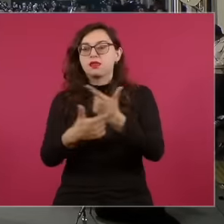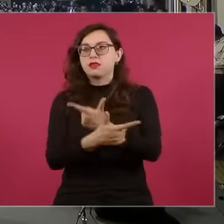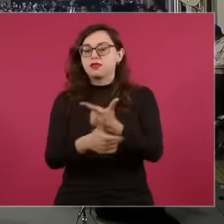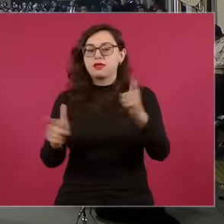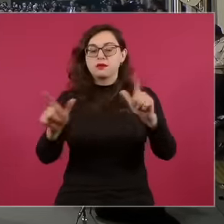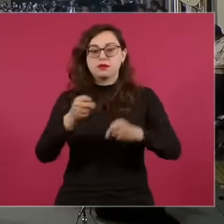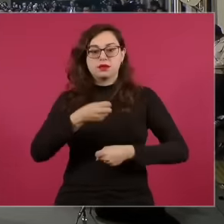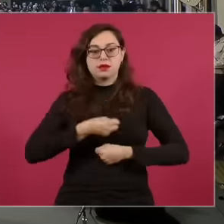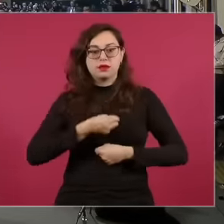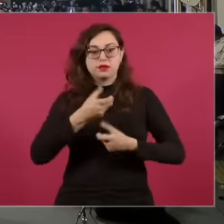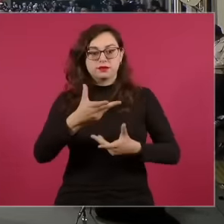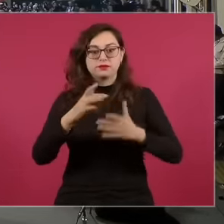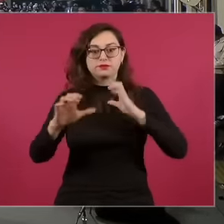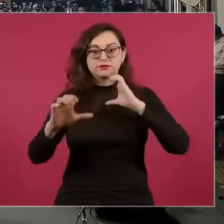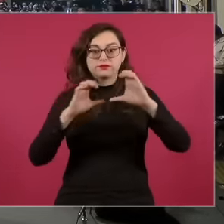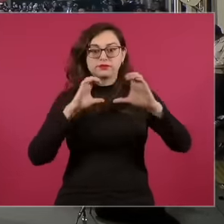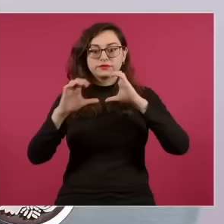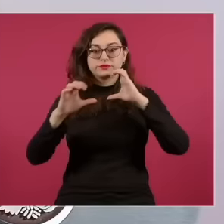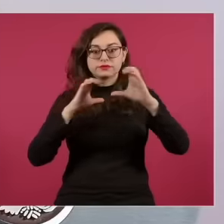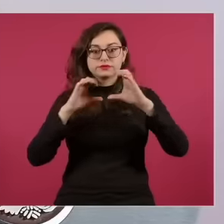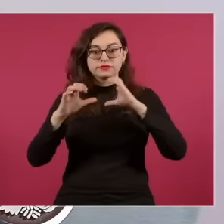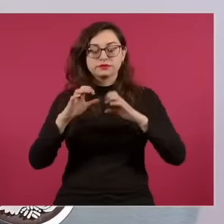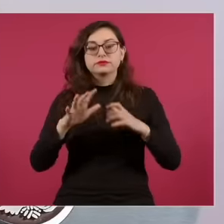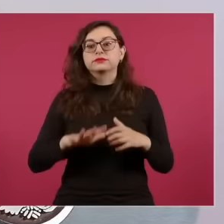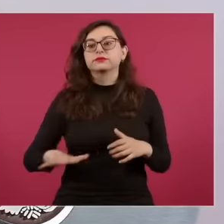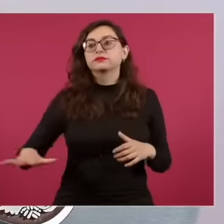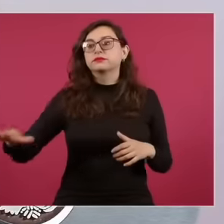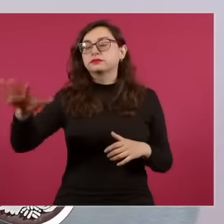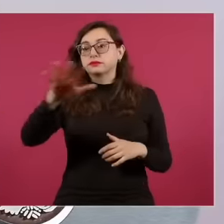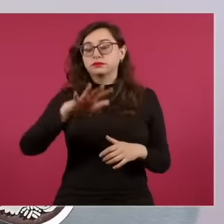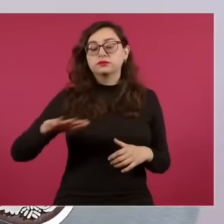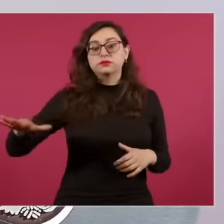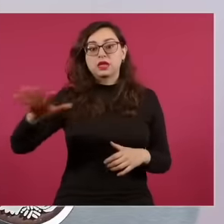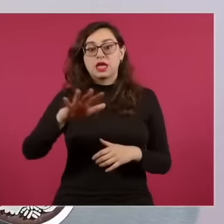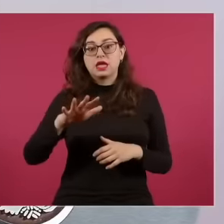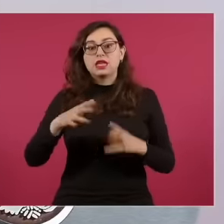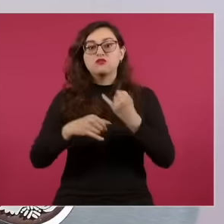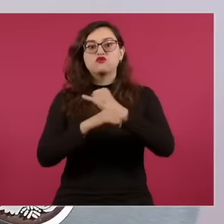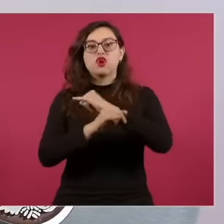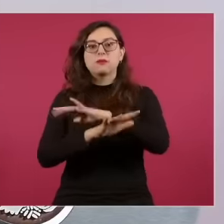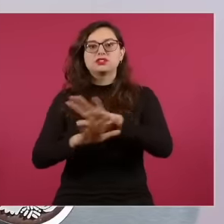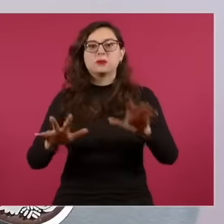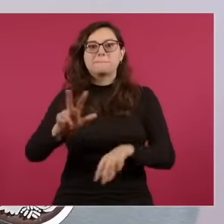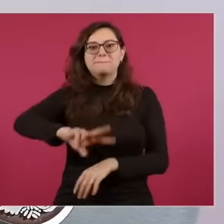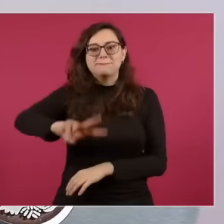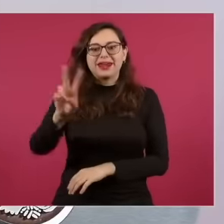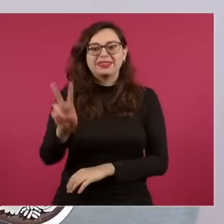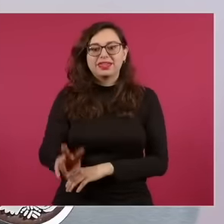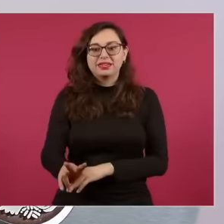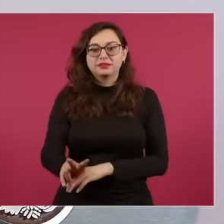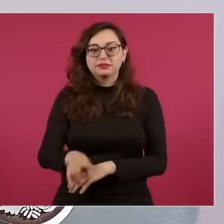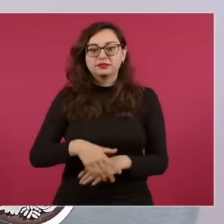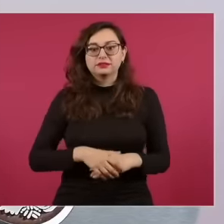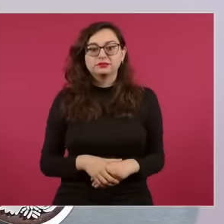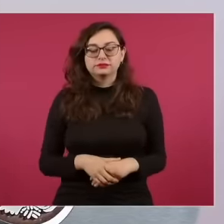and the right of the people to the truth to information and the obligation of authority